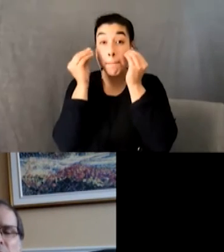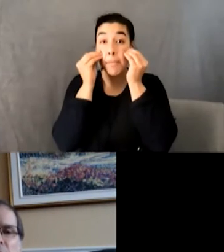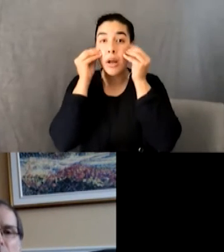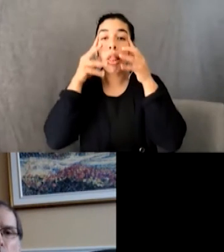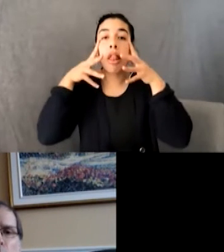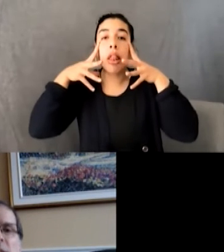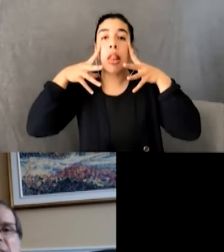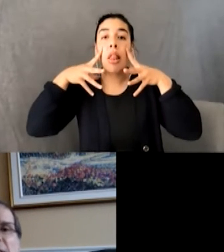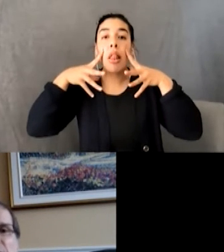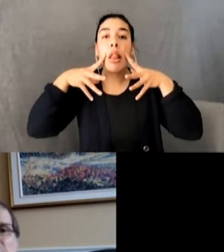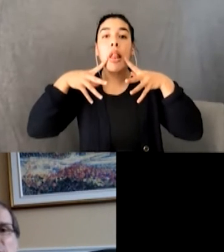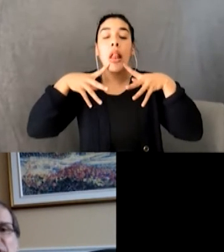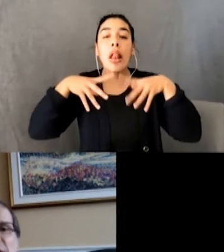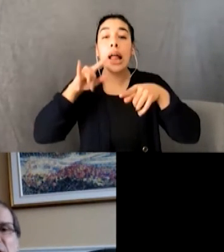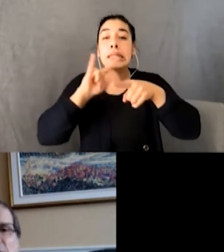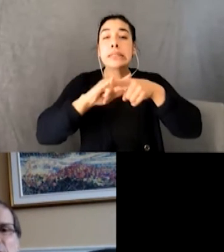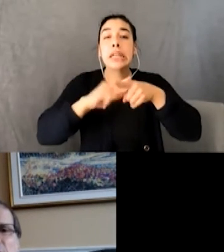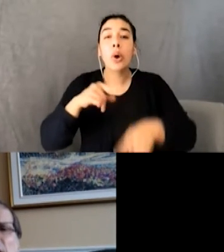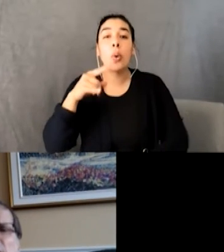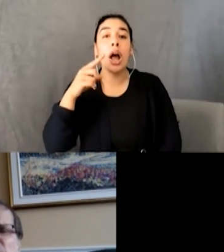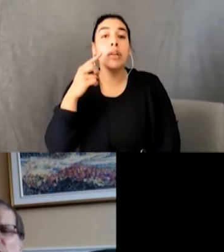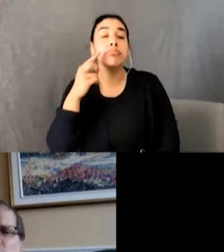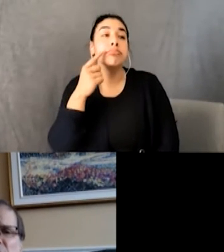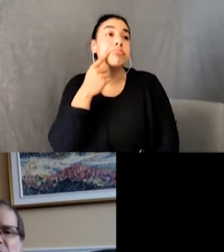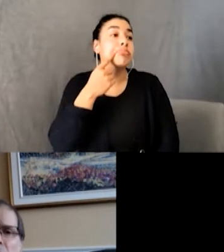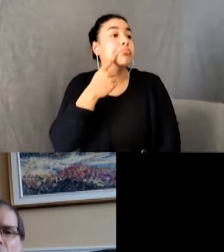“Allo?” he asked with a French accent. He resumed his stare.